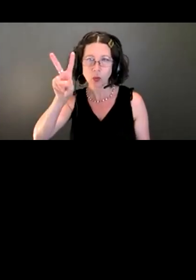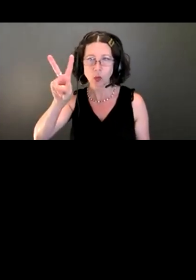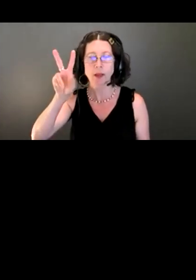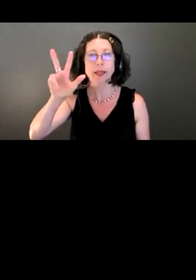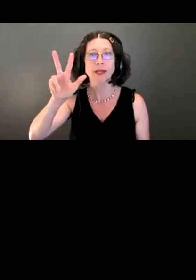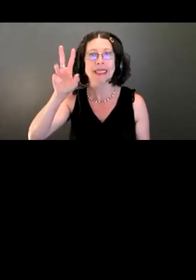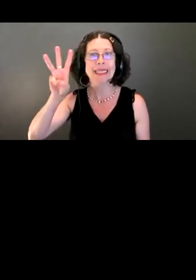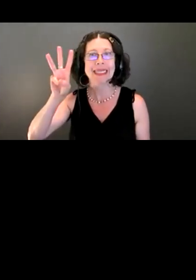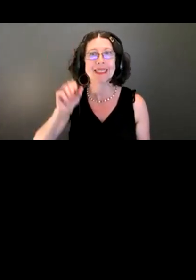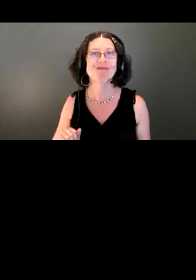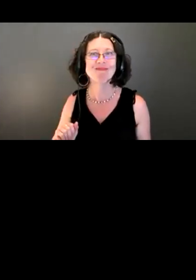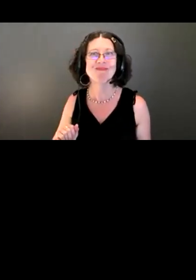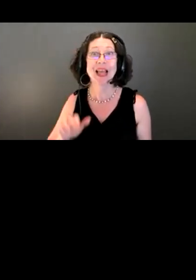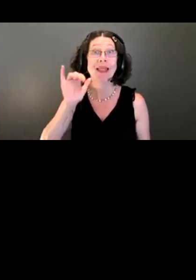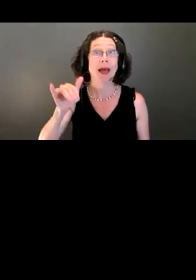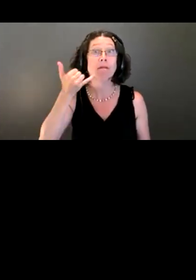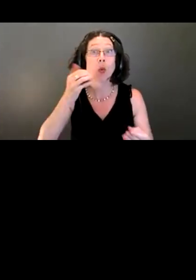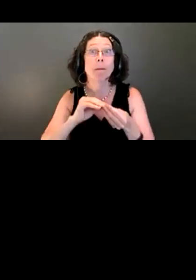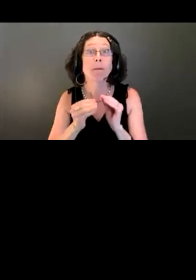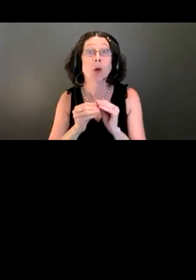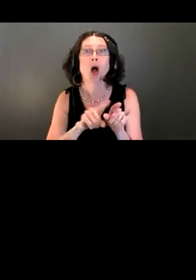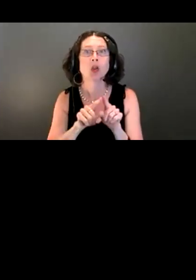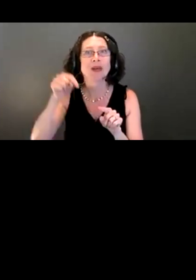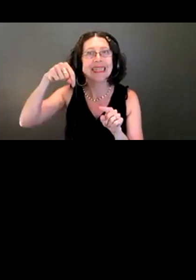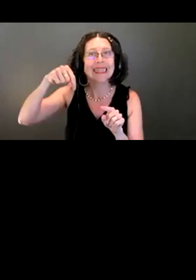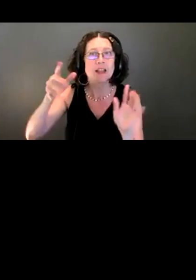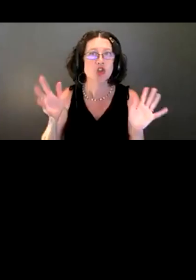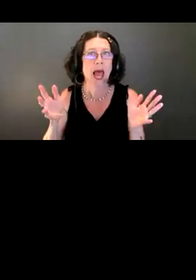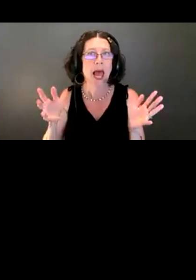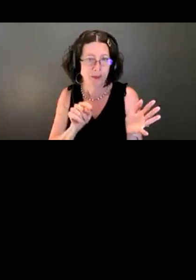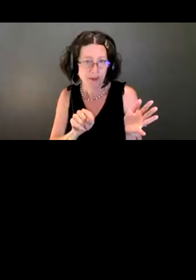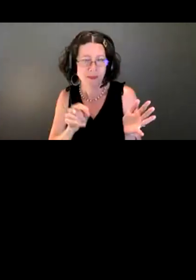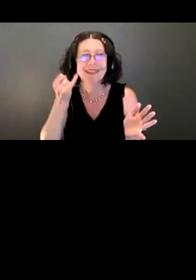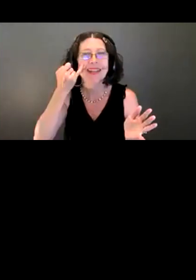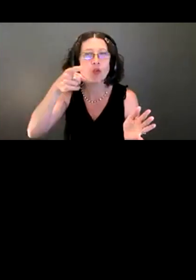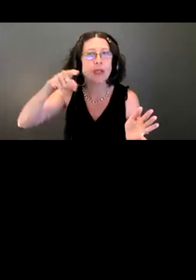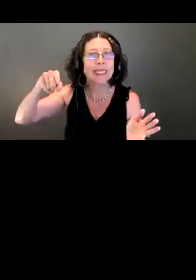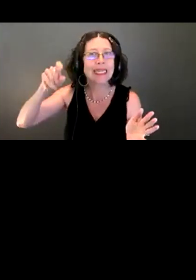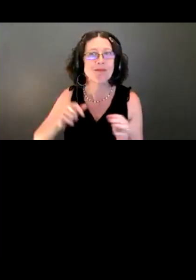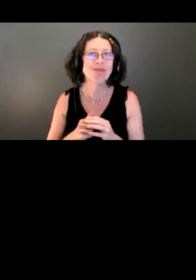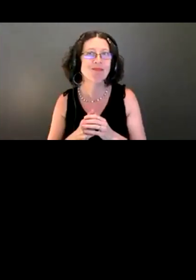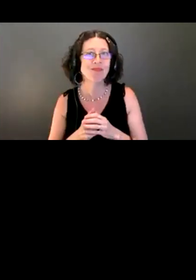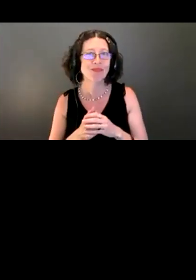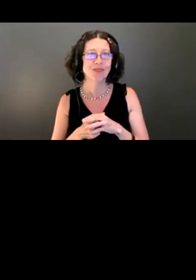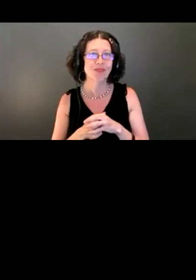That number can also be found in the chat if you need it.